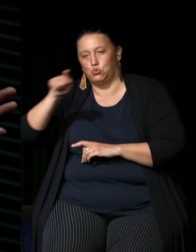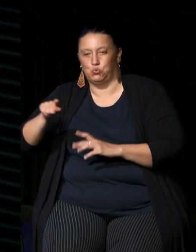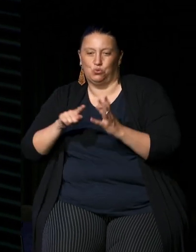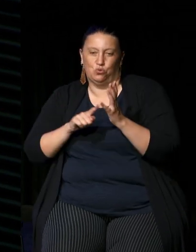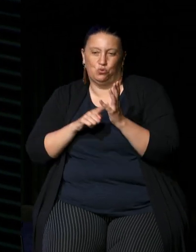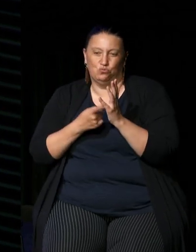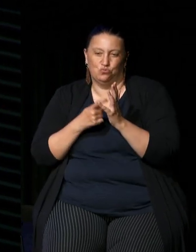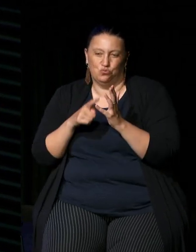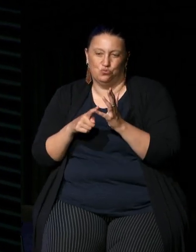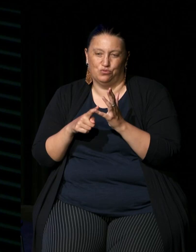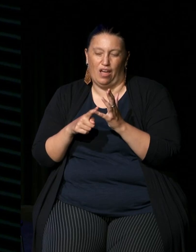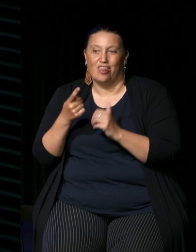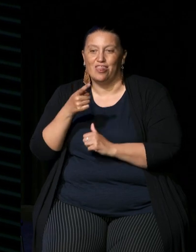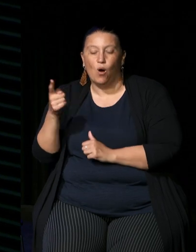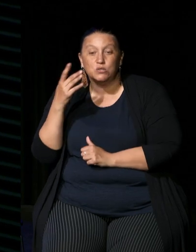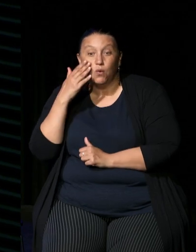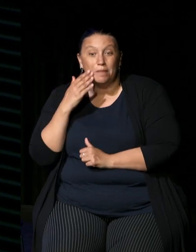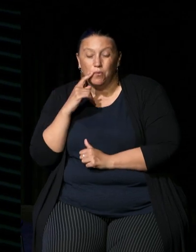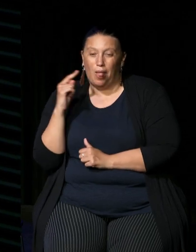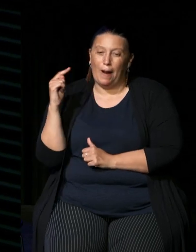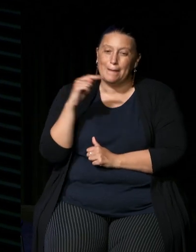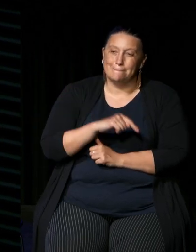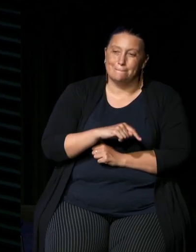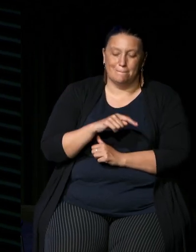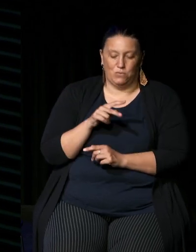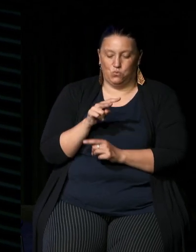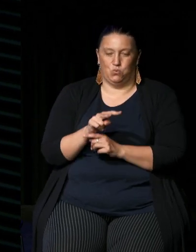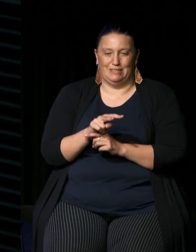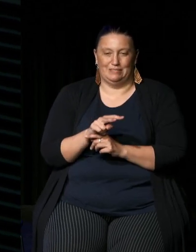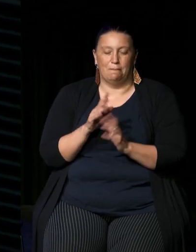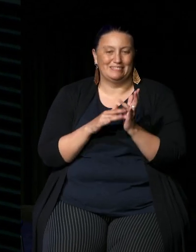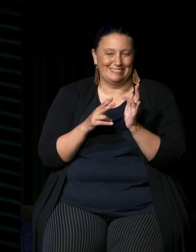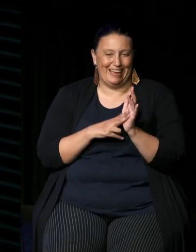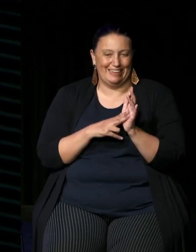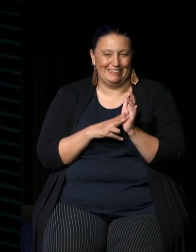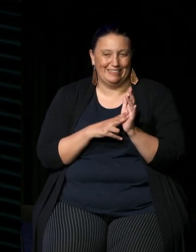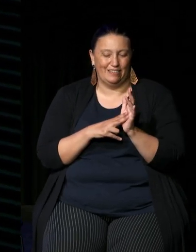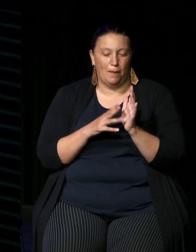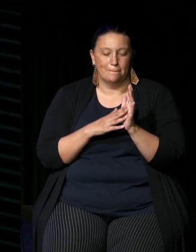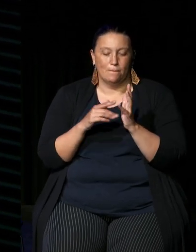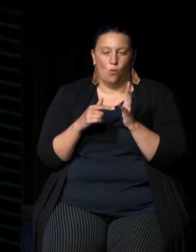women are coming here in in not this Monday next Monday seven of the Mutitjulu women to bring that